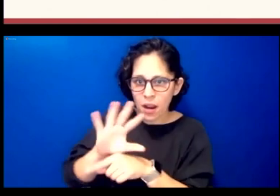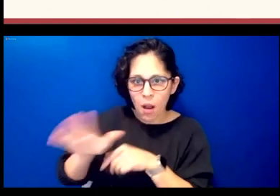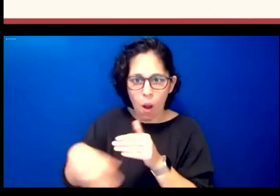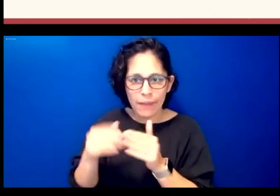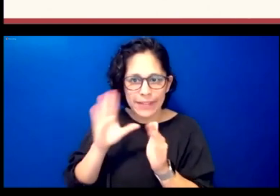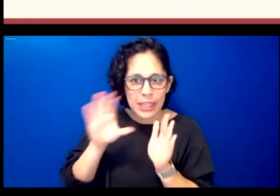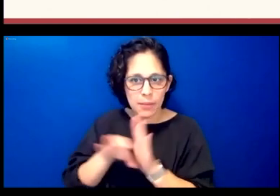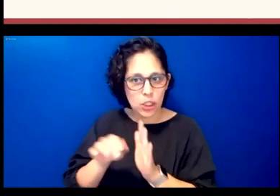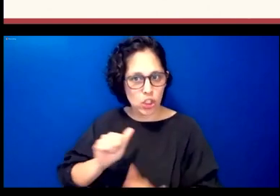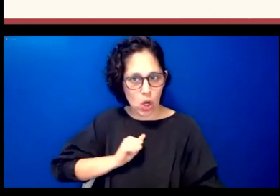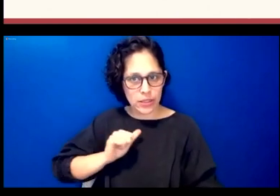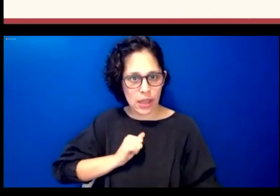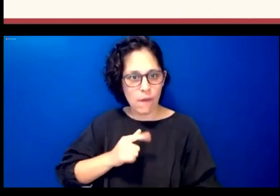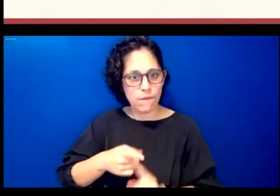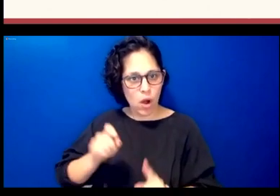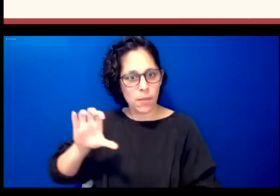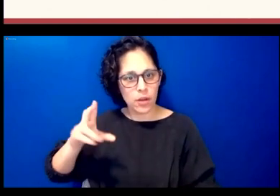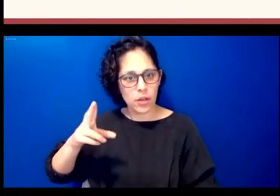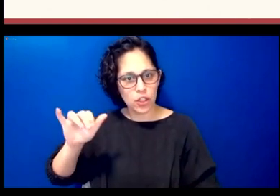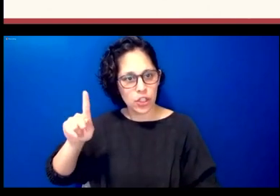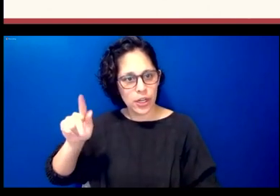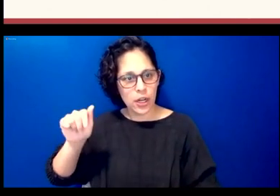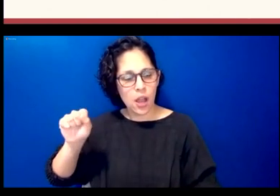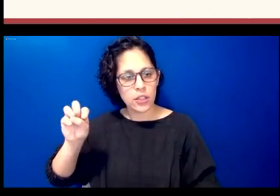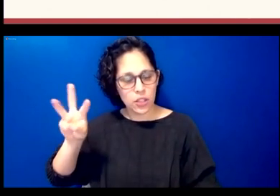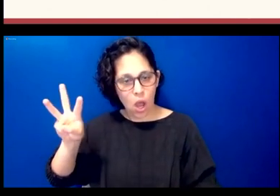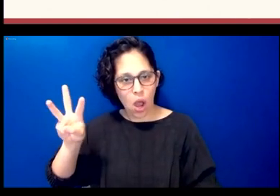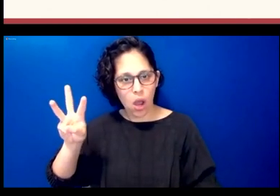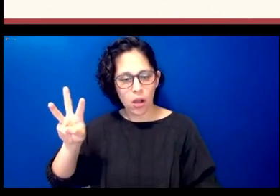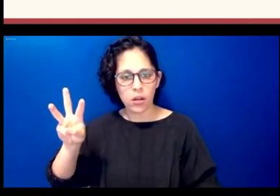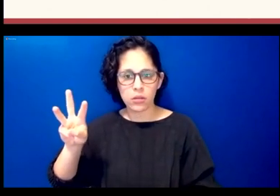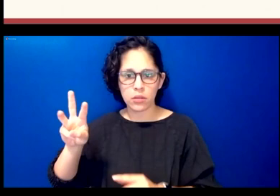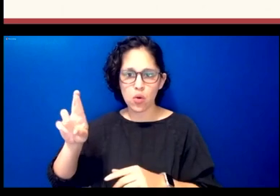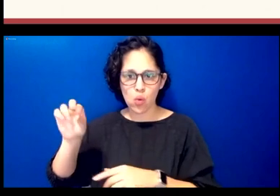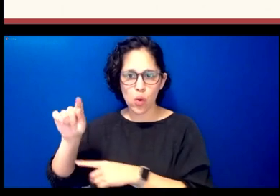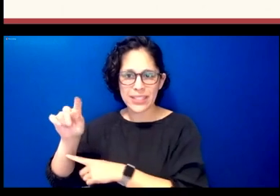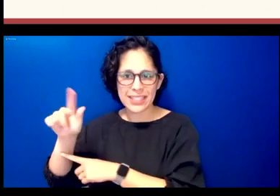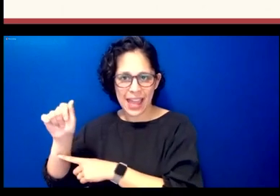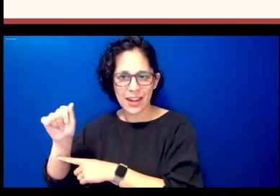of the chickasaw rosetta stone team here are two more examples of some more vocabulary